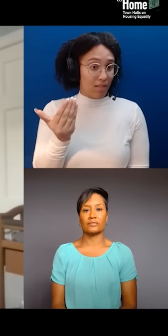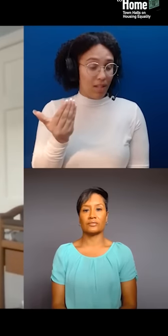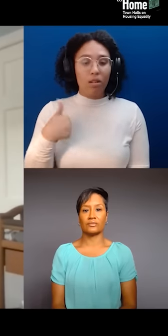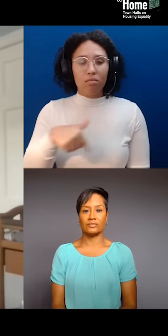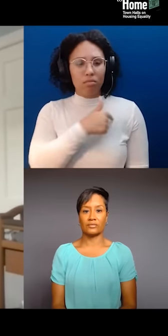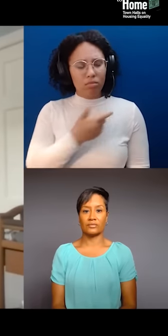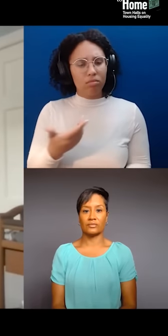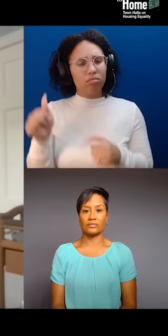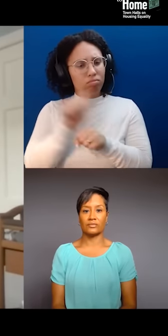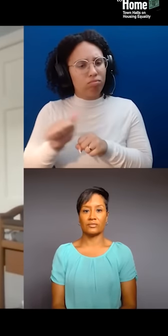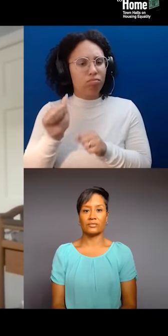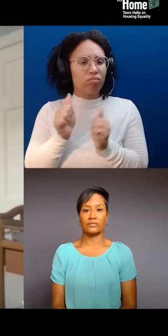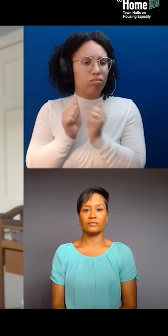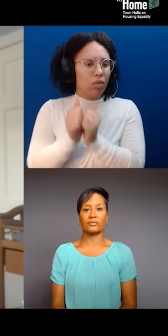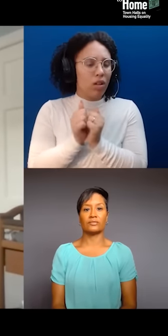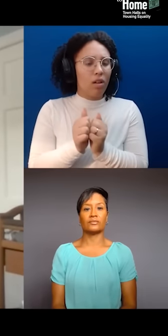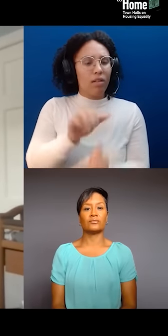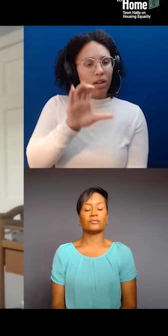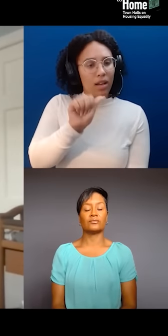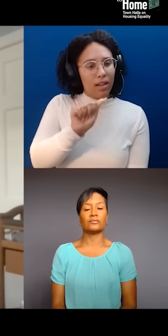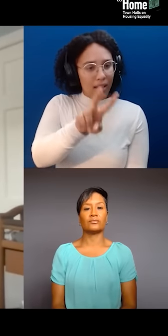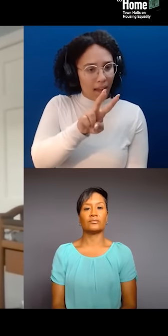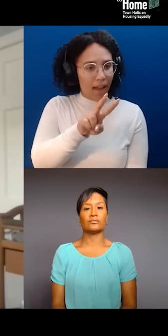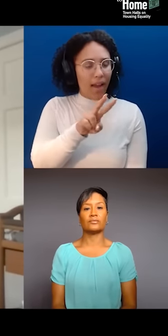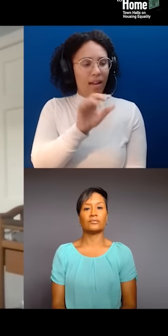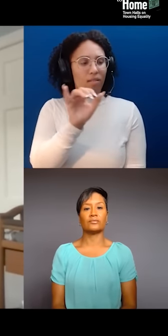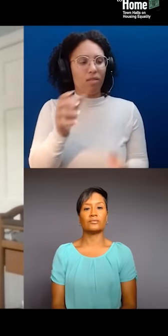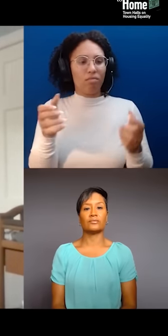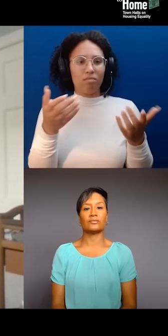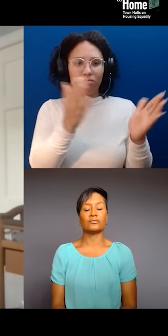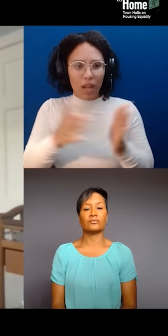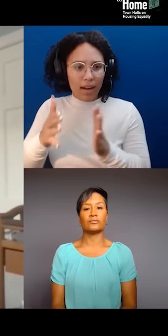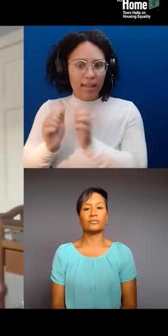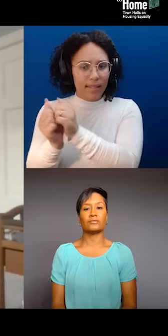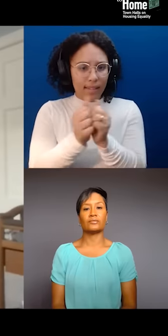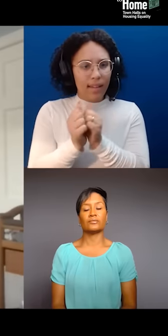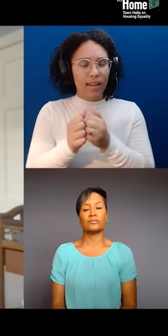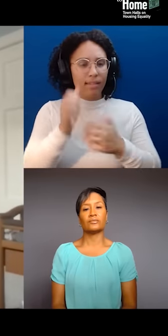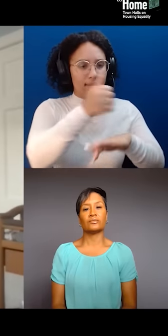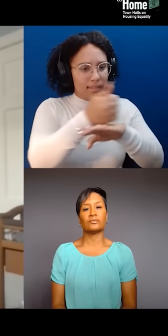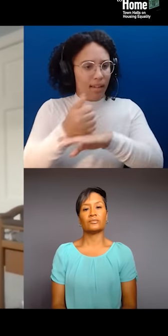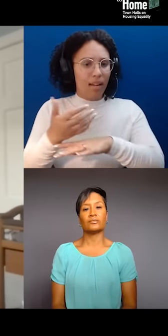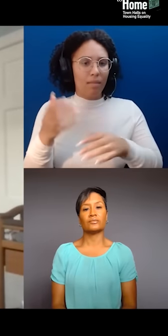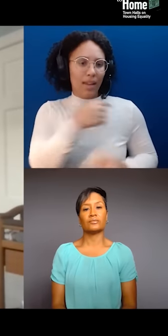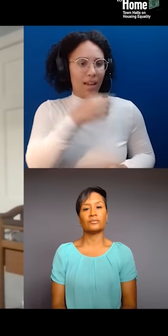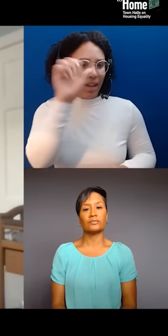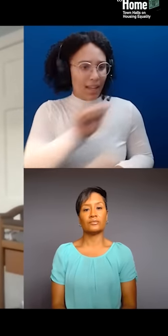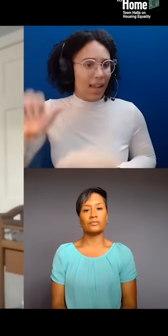with CAAAV Organizing Asian Communities, and they have attendance organization